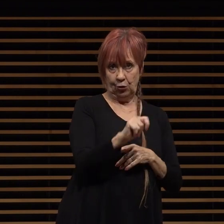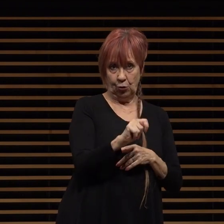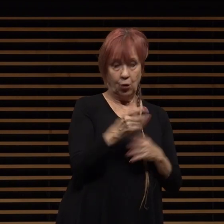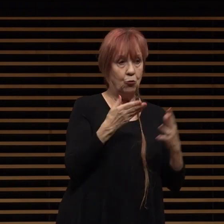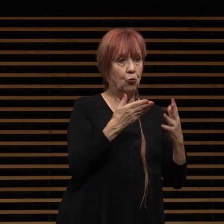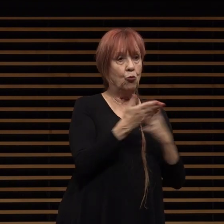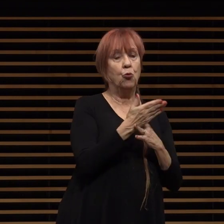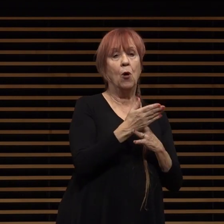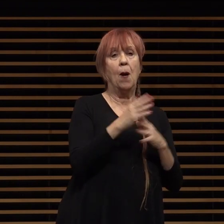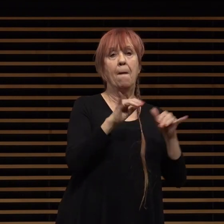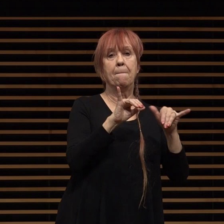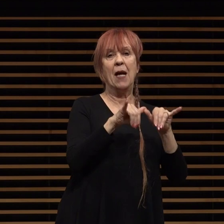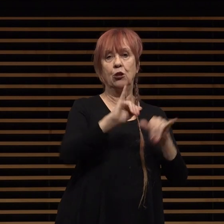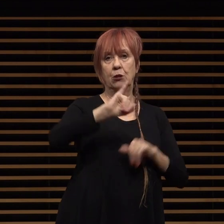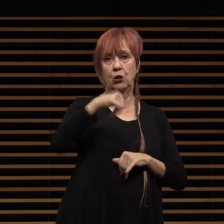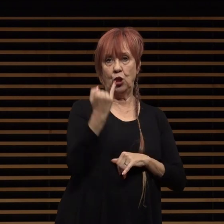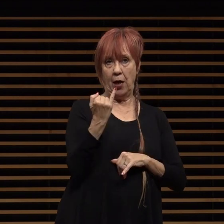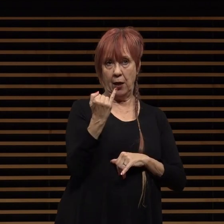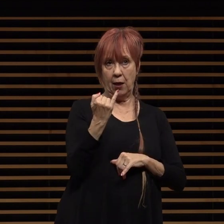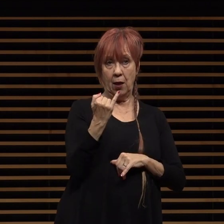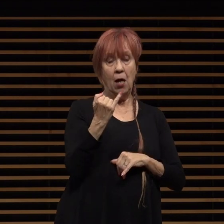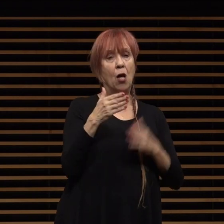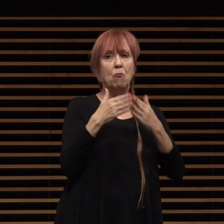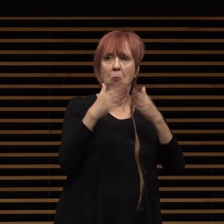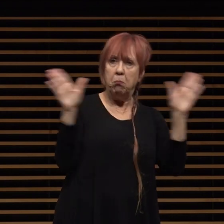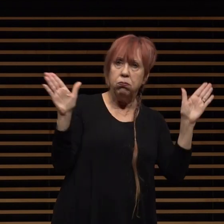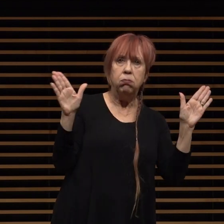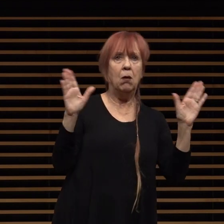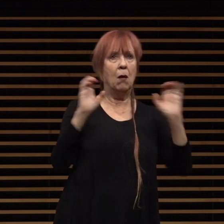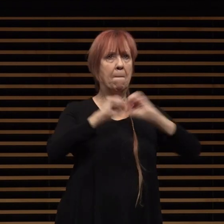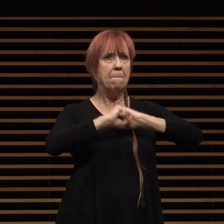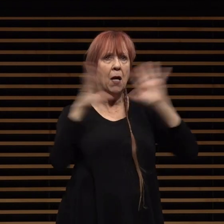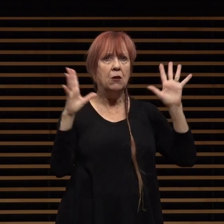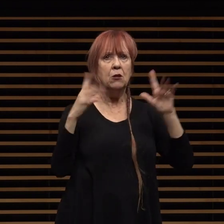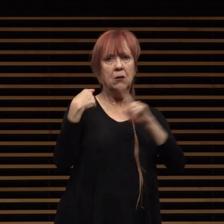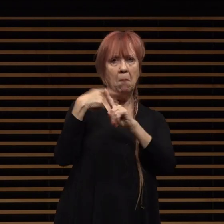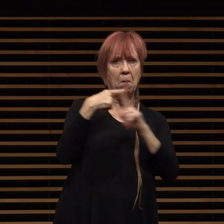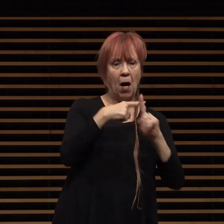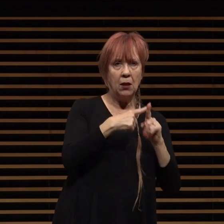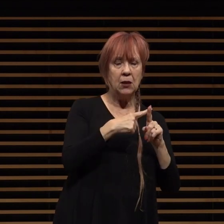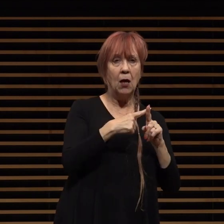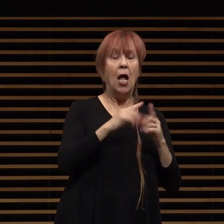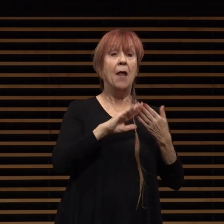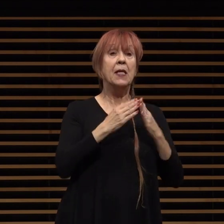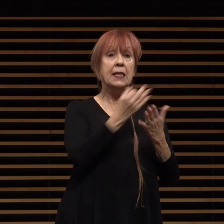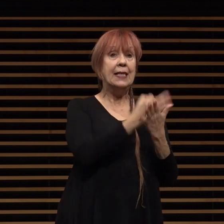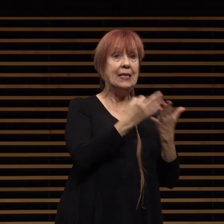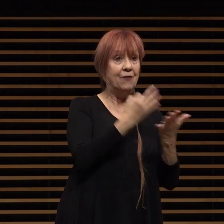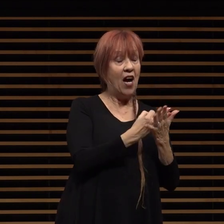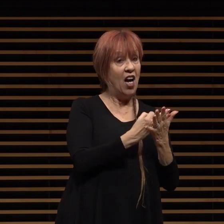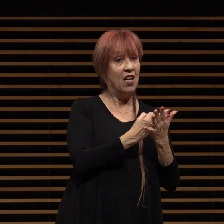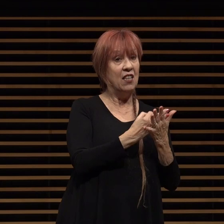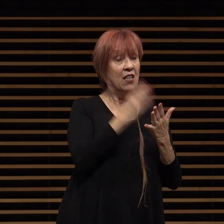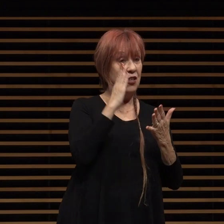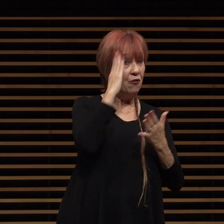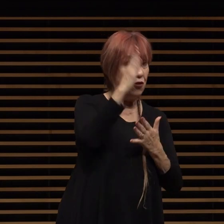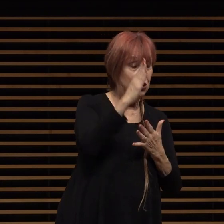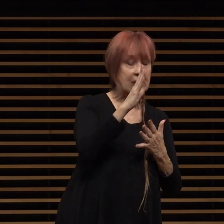while the overall picture is very positive uh the city's financial forecast will be